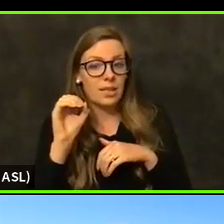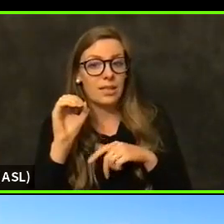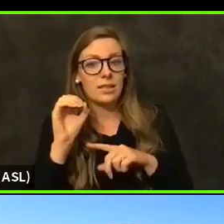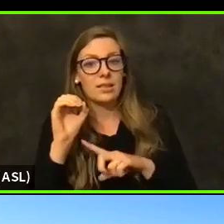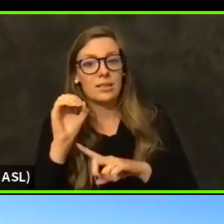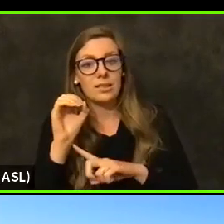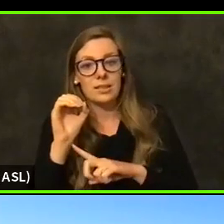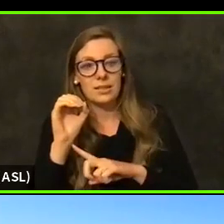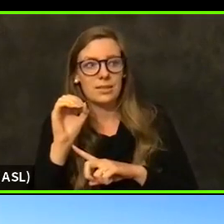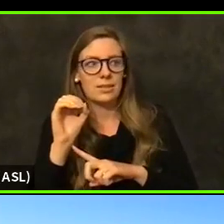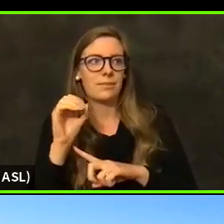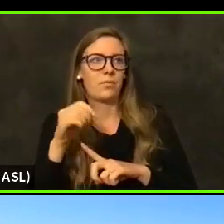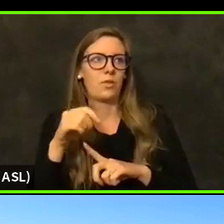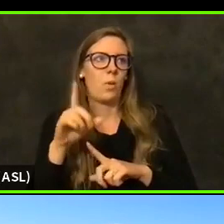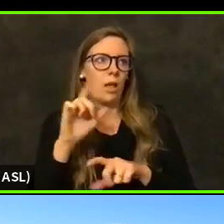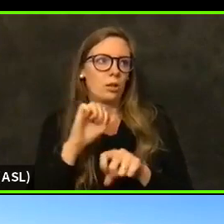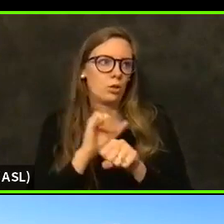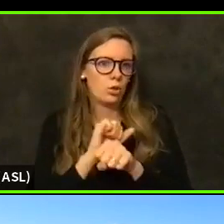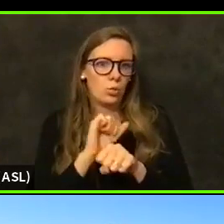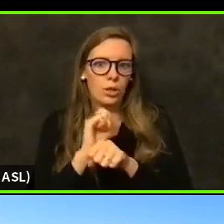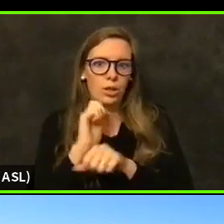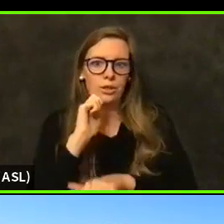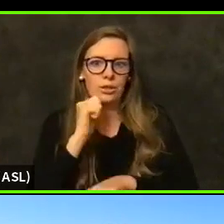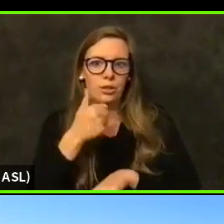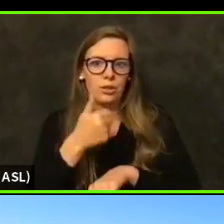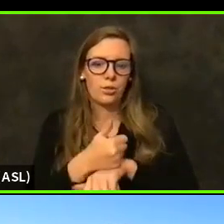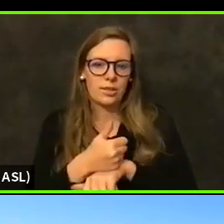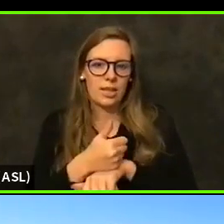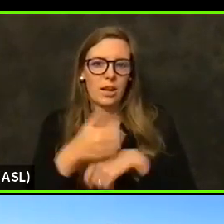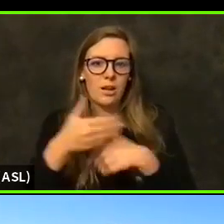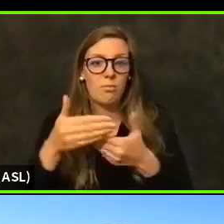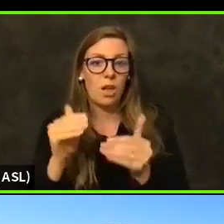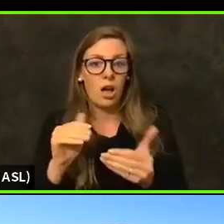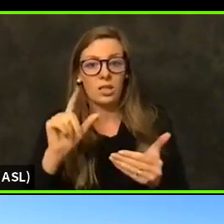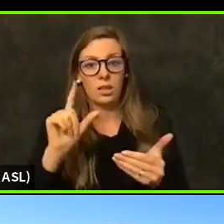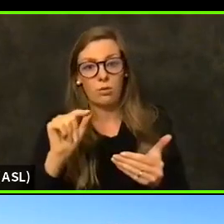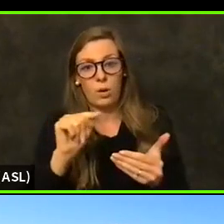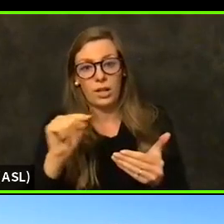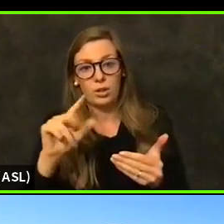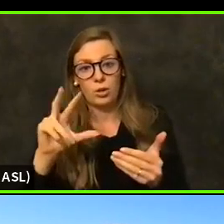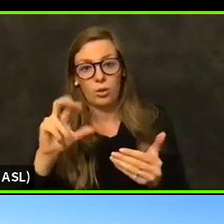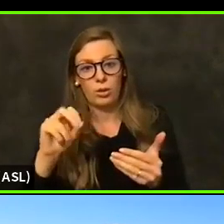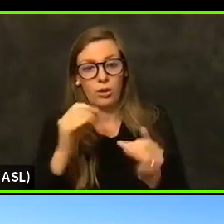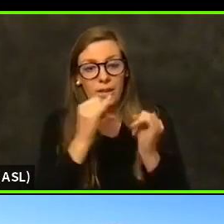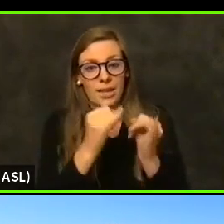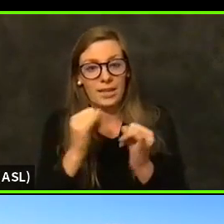well to to work to set up blocks of 20 and 30 individuals. I know Constellation,